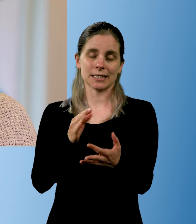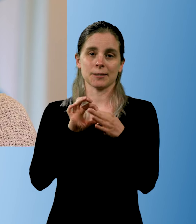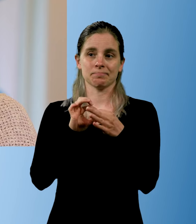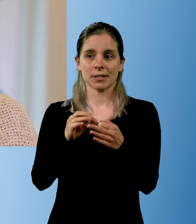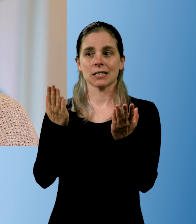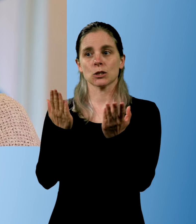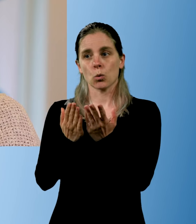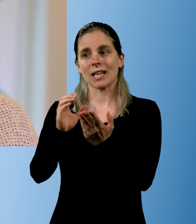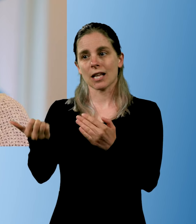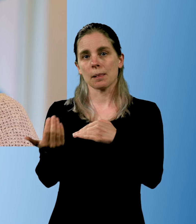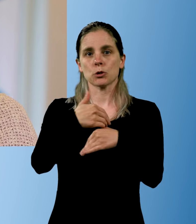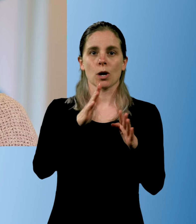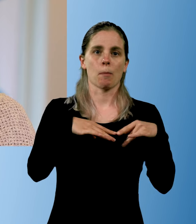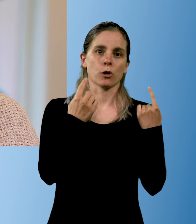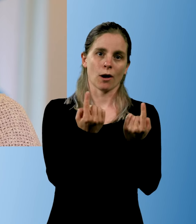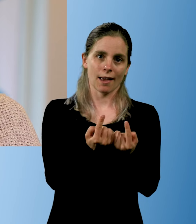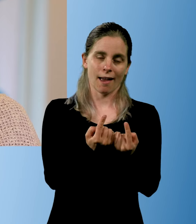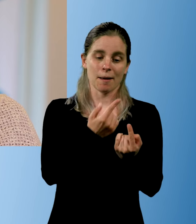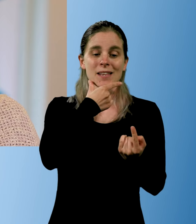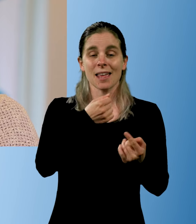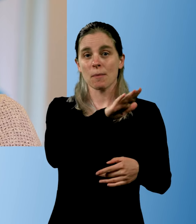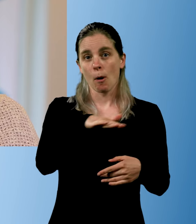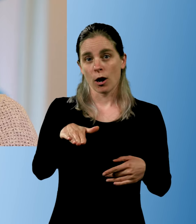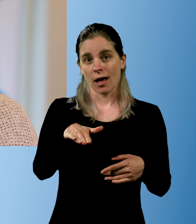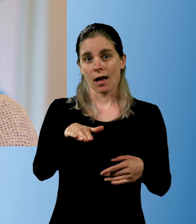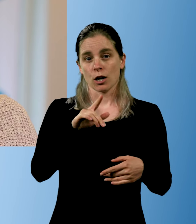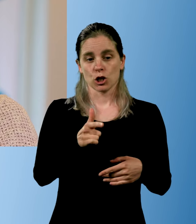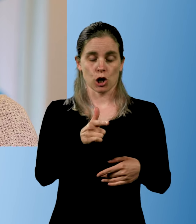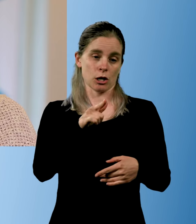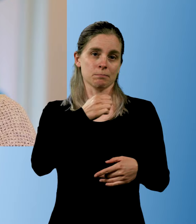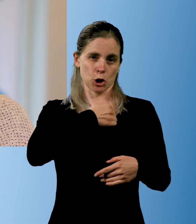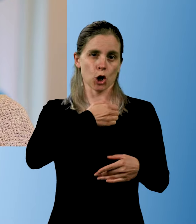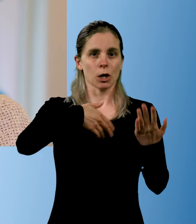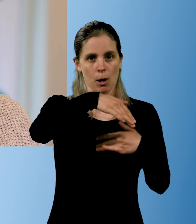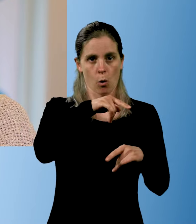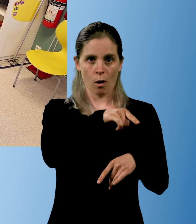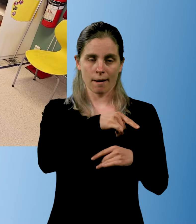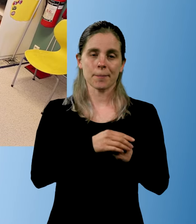that the school comes to the kindergarten to meet the child- where the child feels safe.